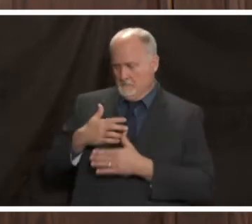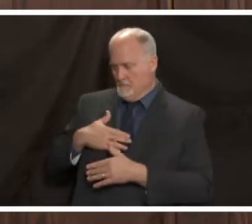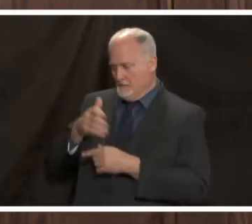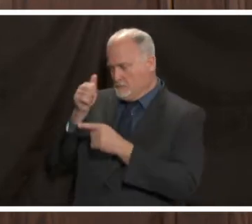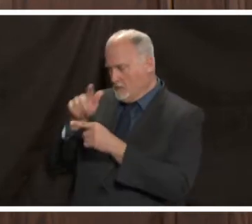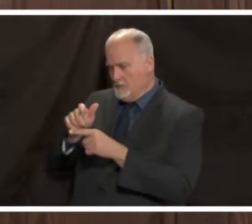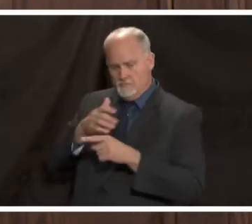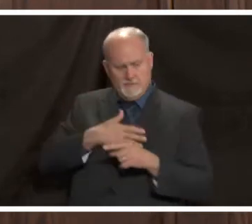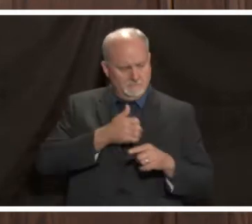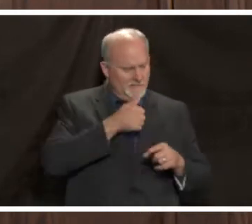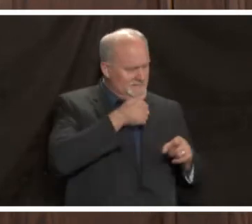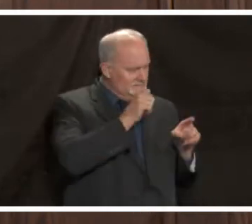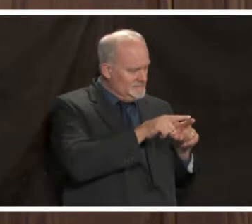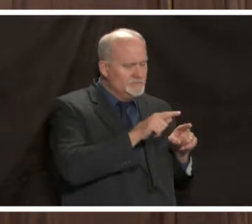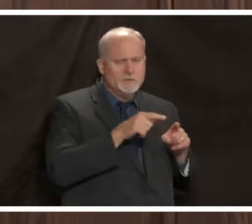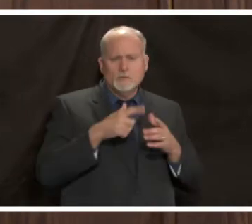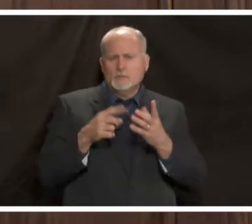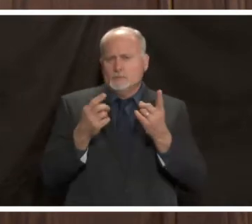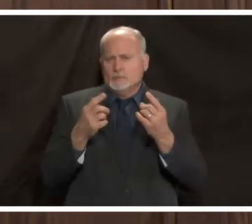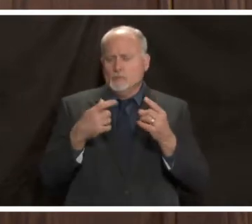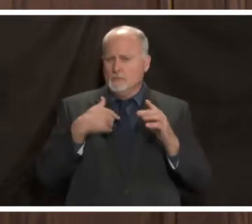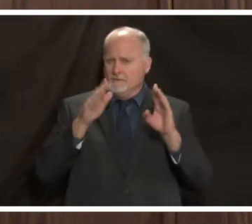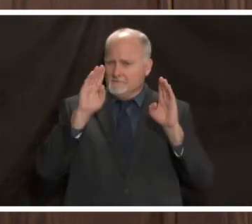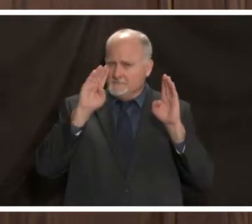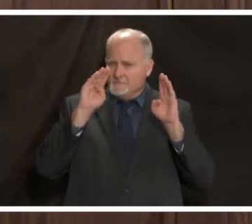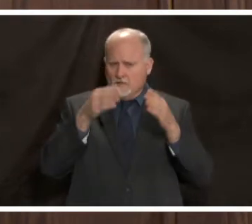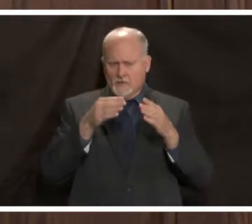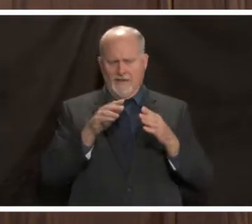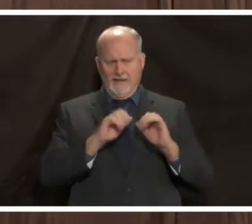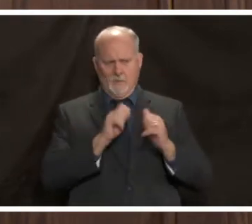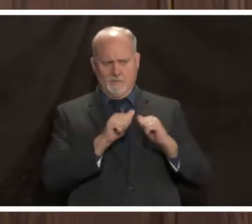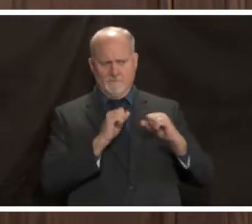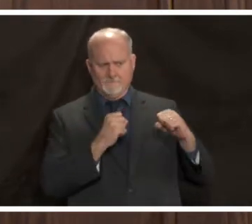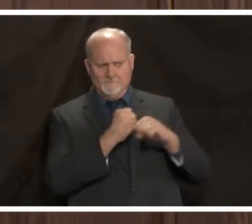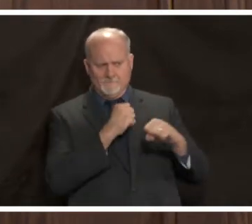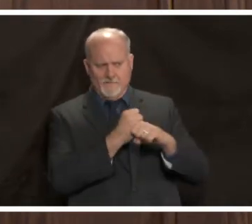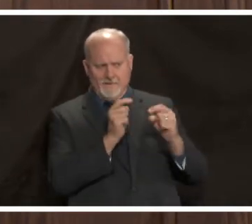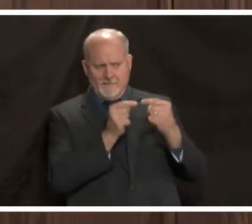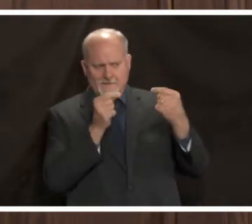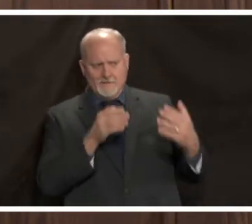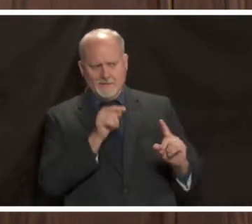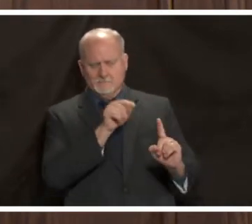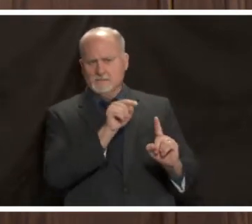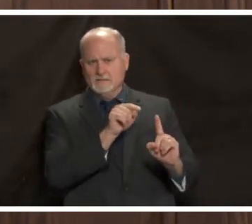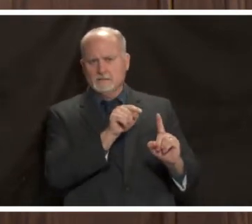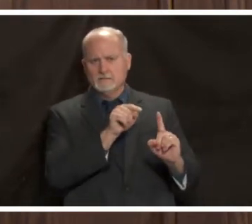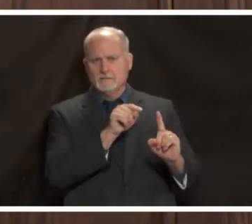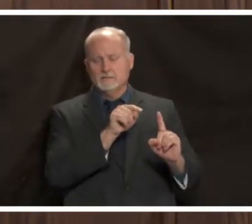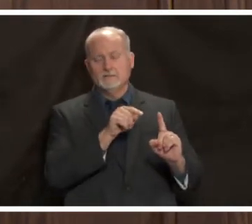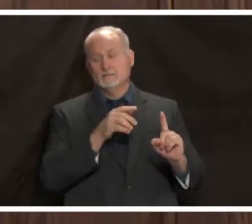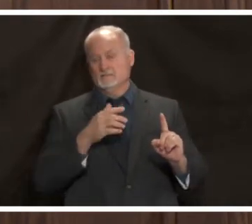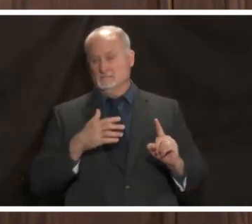on what are the things we can do to combat this enemy and to take the analogy a little further